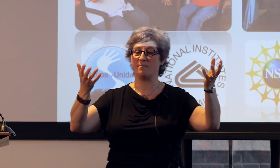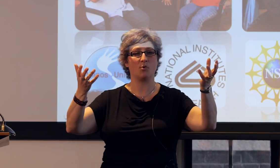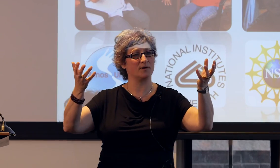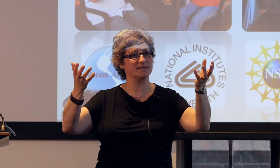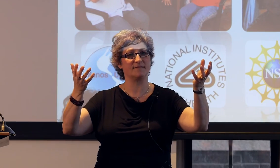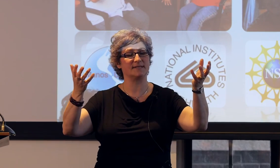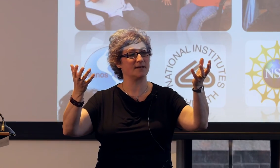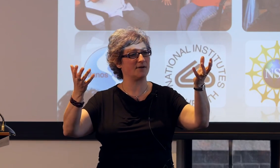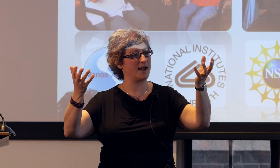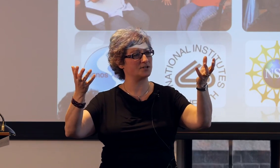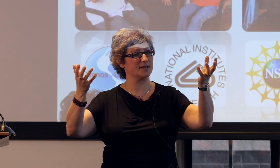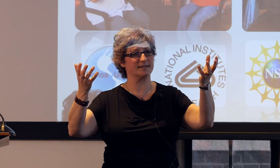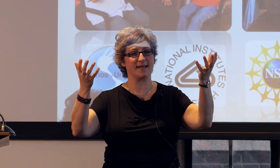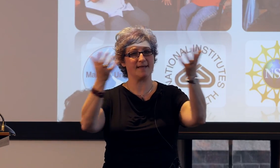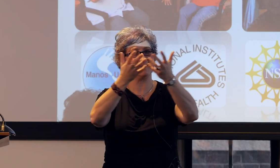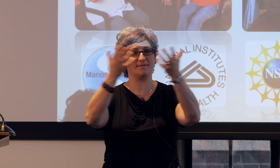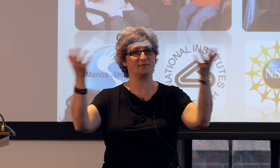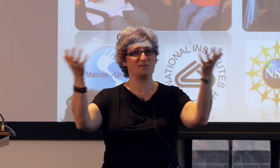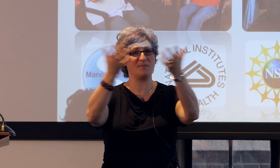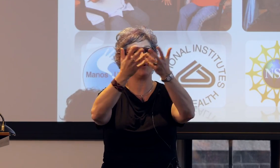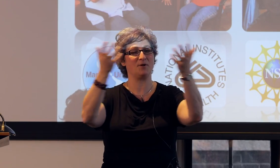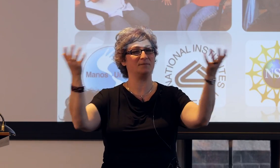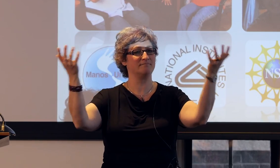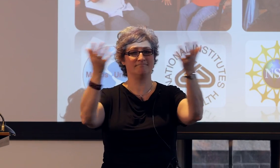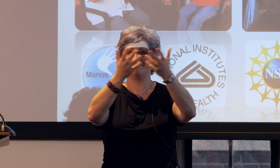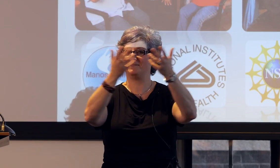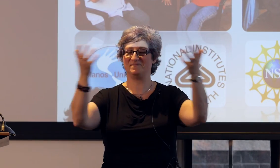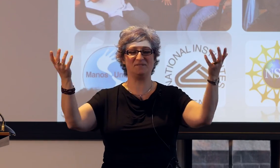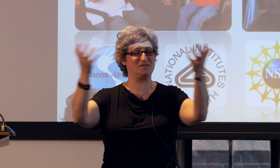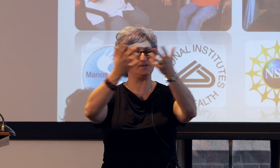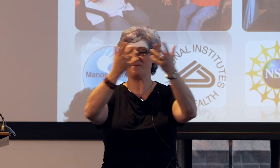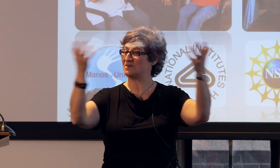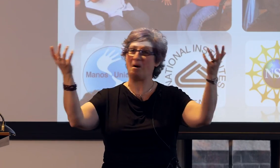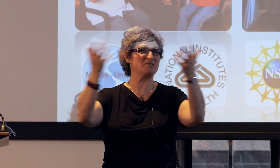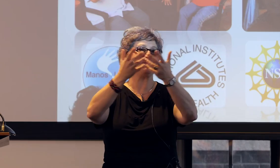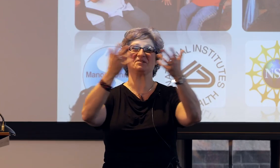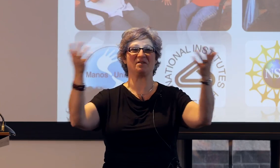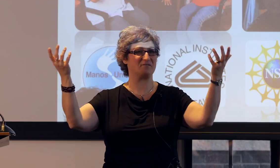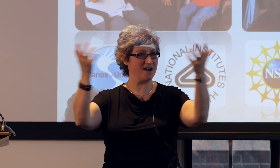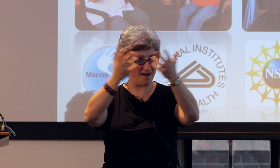the importance of this interaction, and those people don't talk to each other enough,